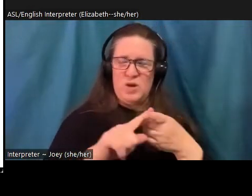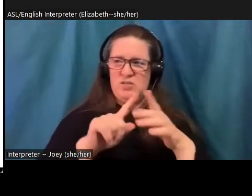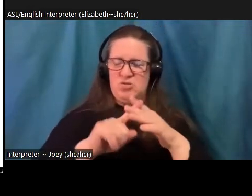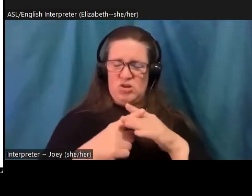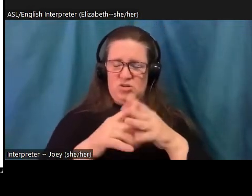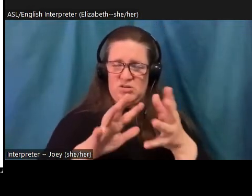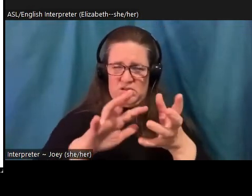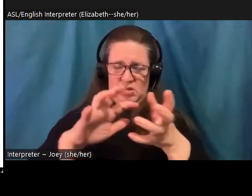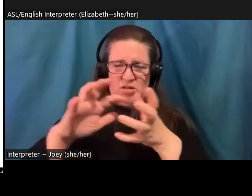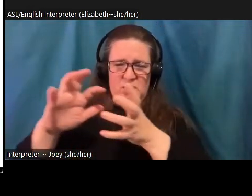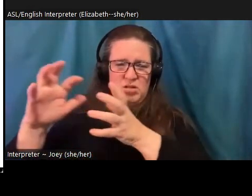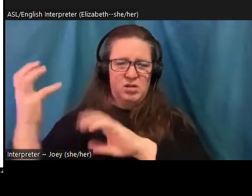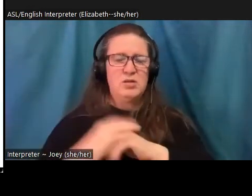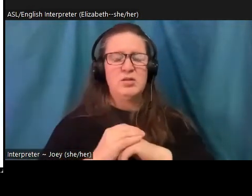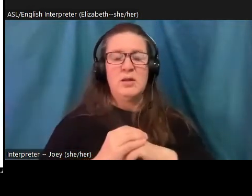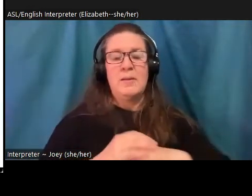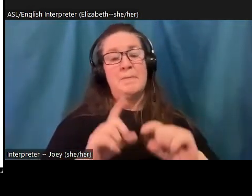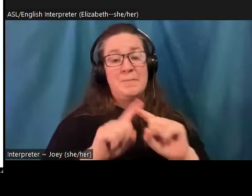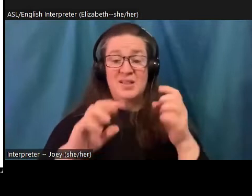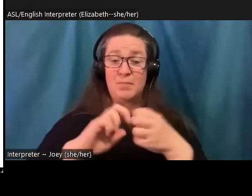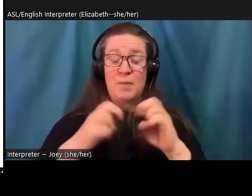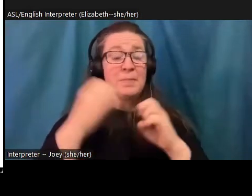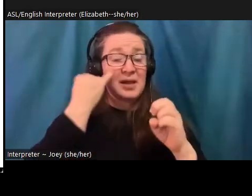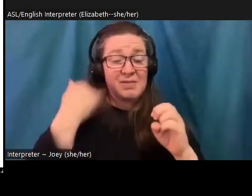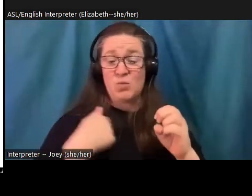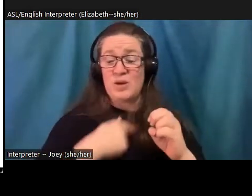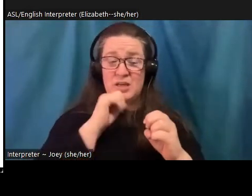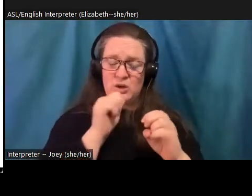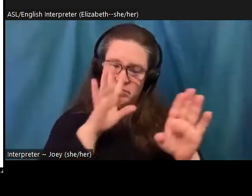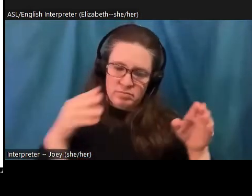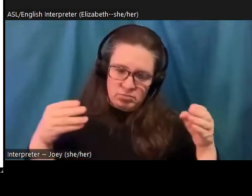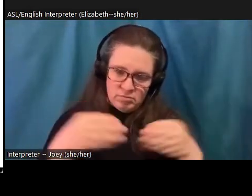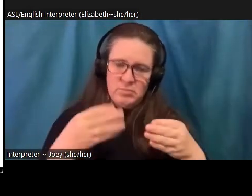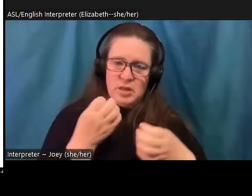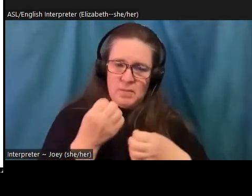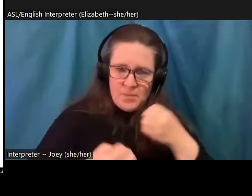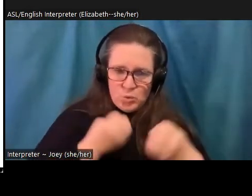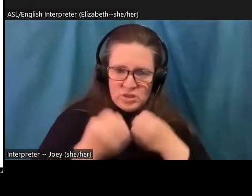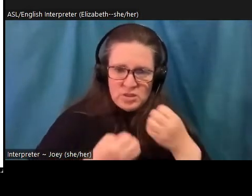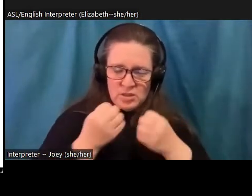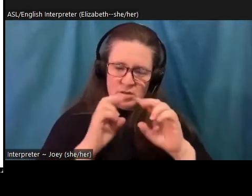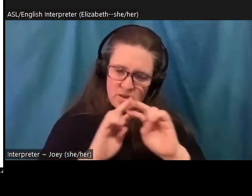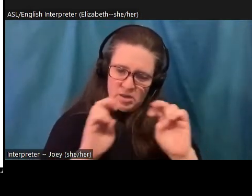processing the emotional toll of all this lost beauty in life, we're bypassing the very insights that motivate us to